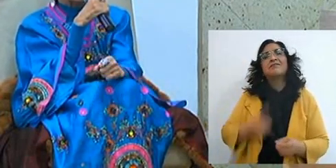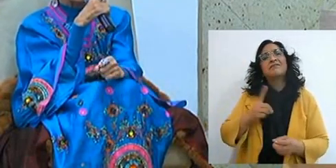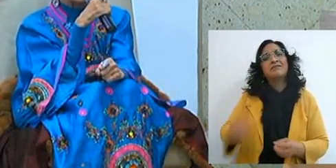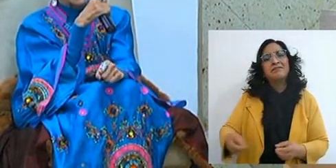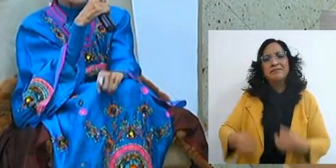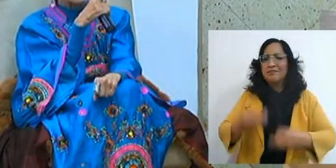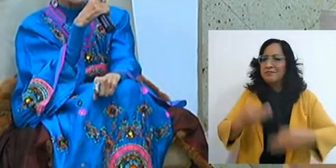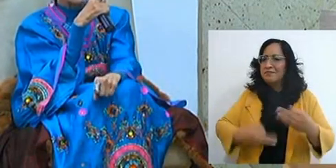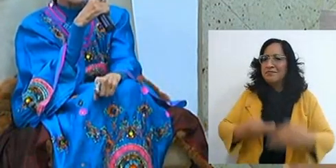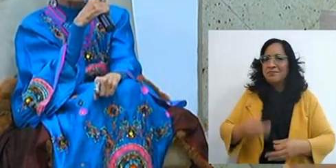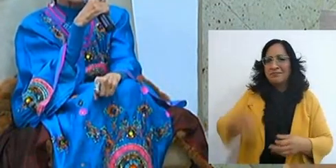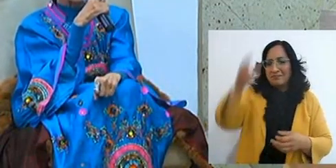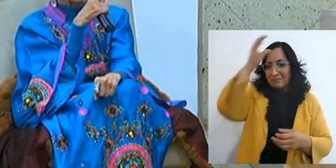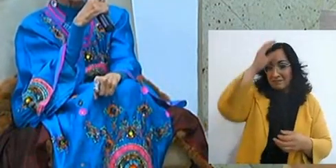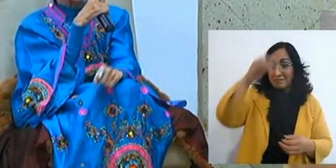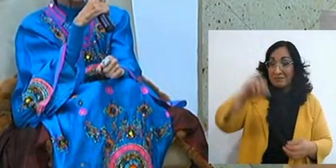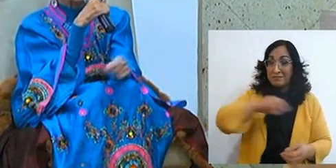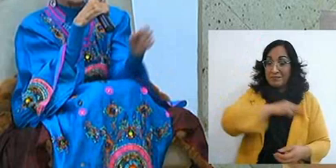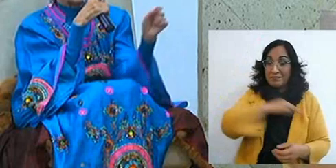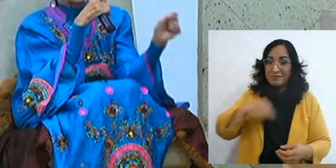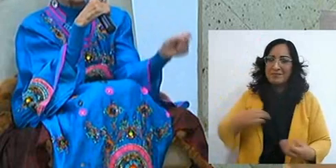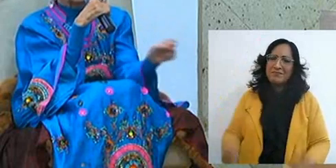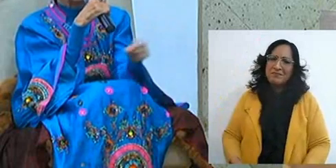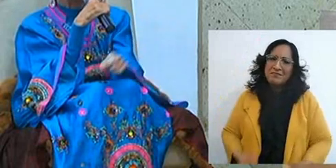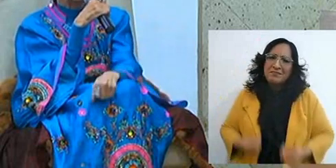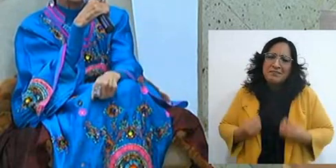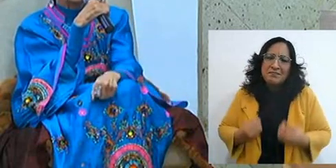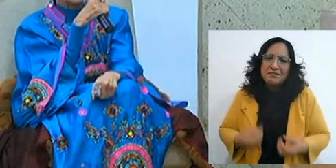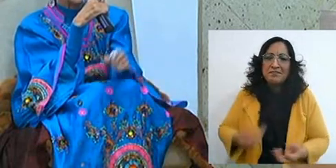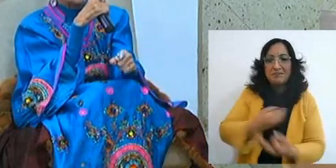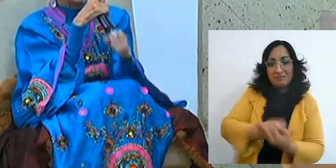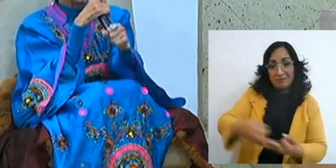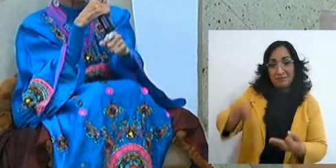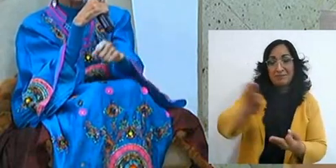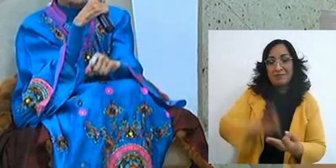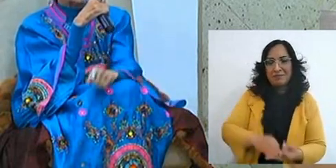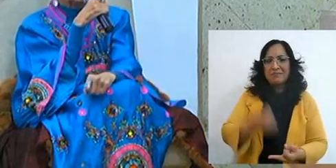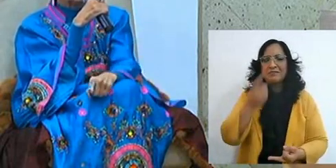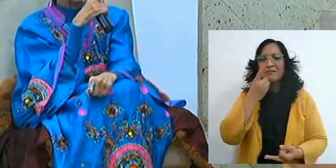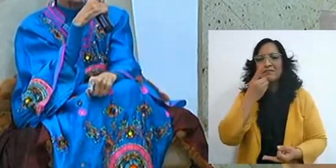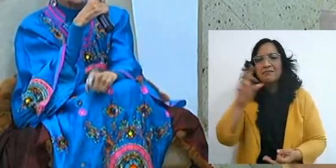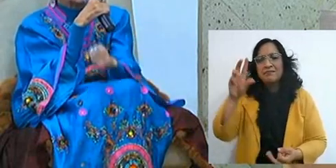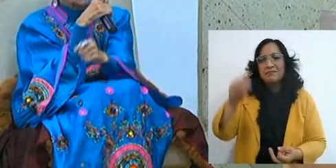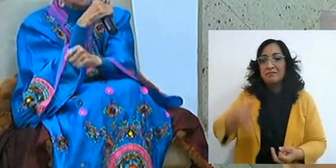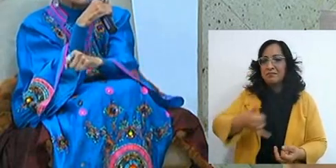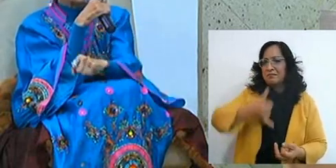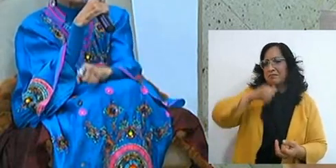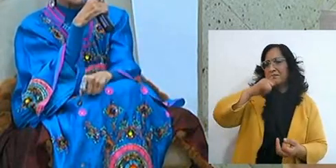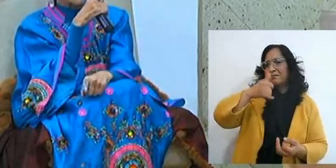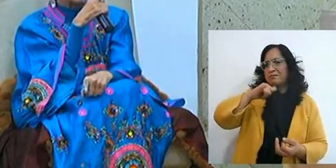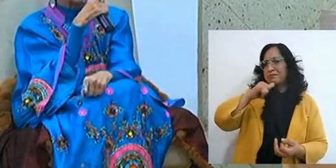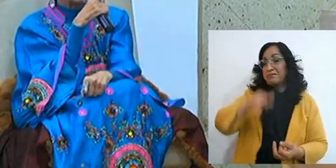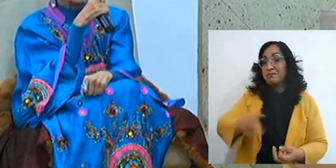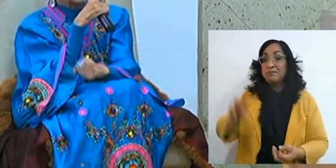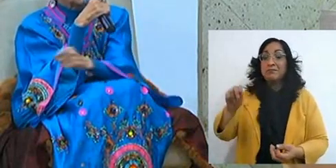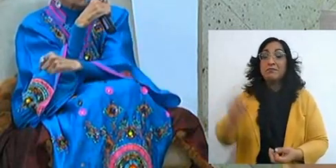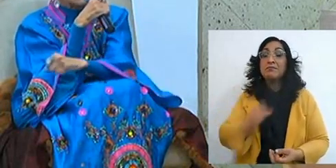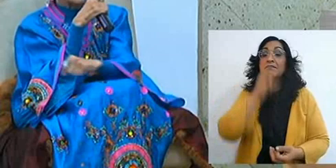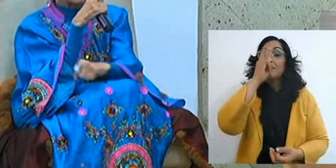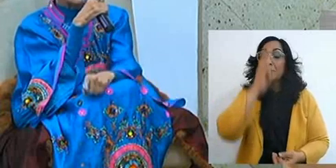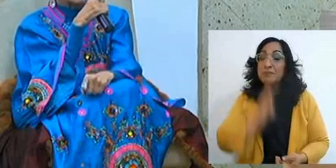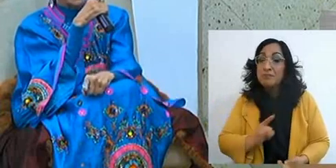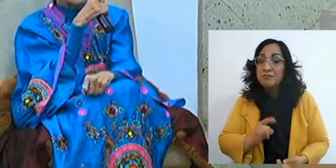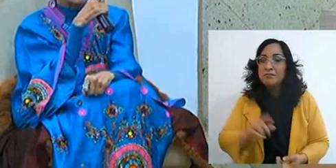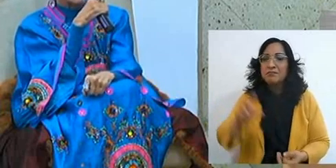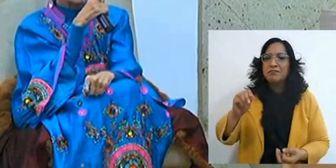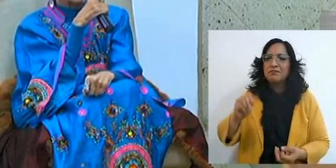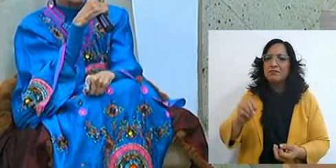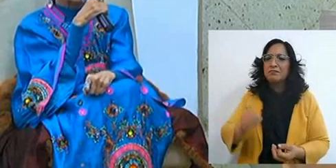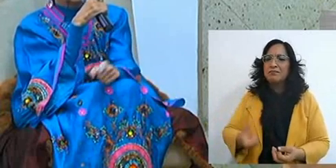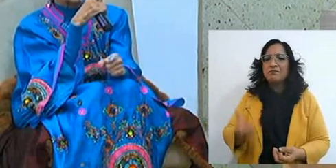courage to say no to alcohol, no to adultery, no to lies, no to cheating,